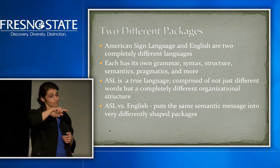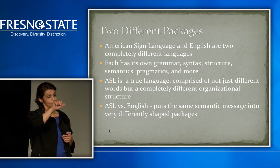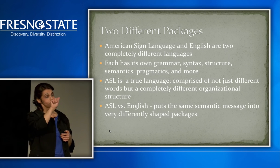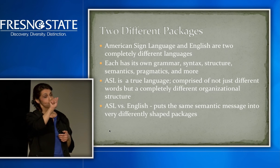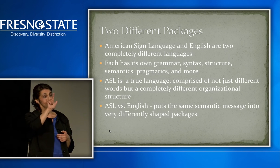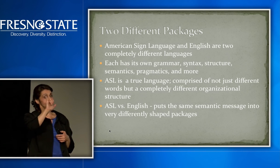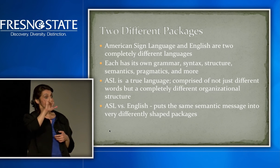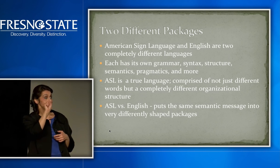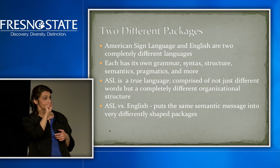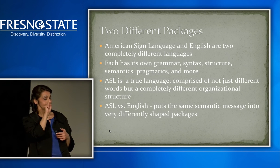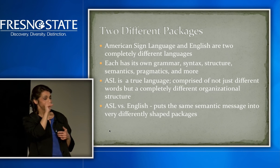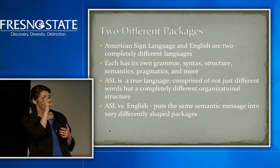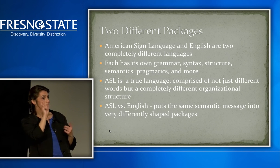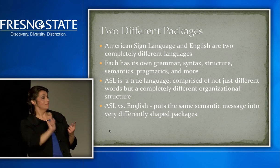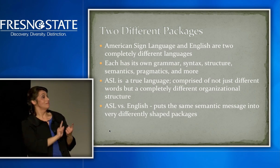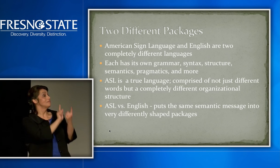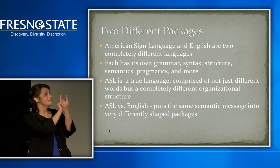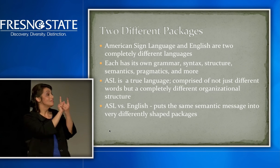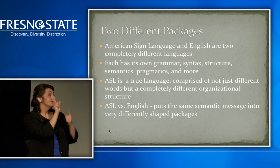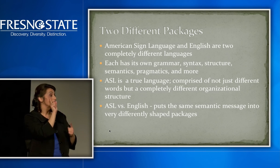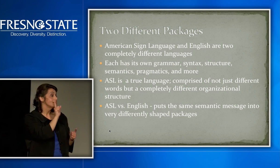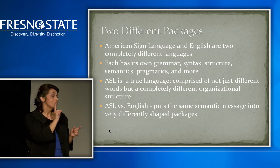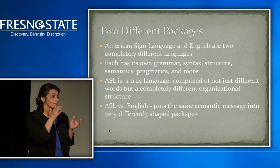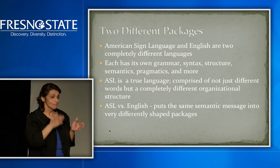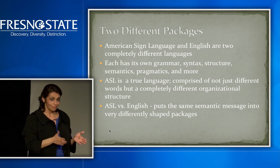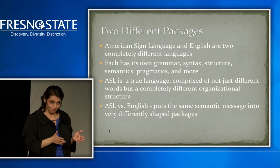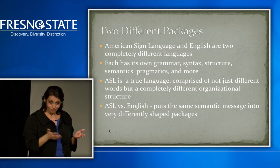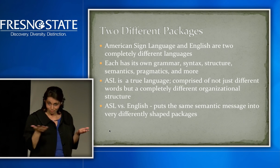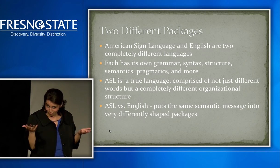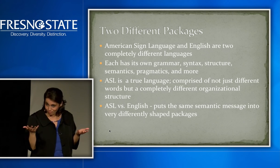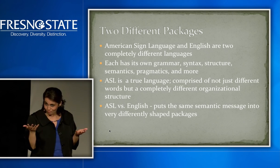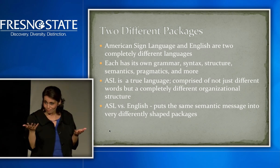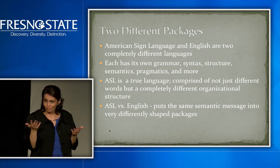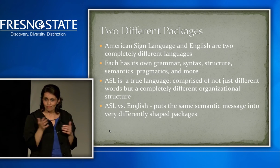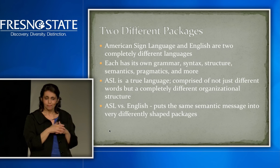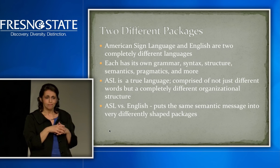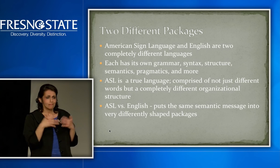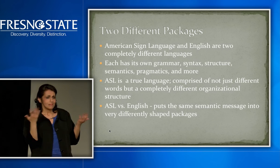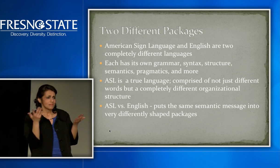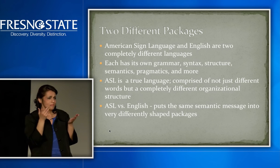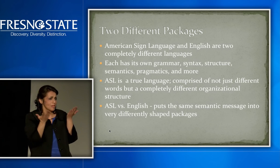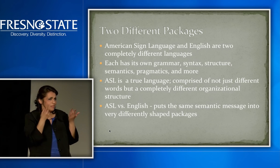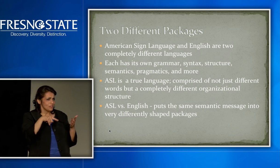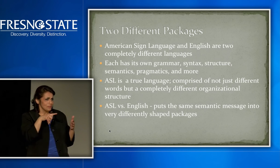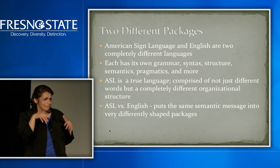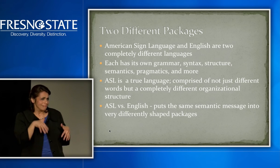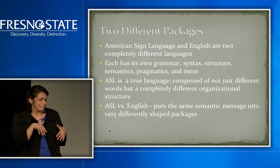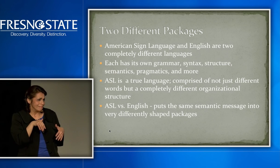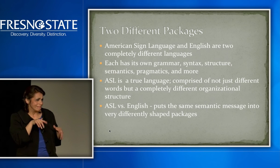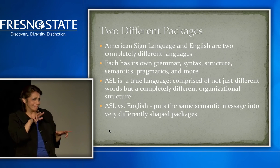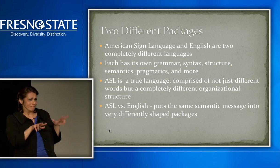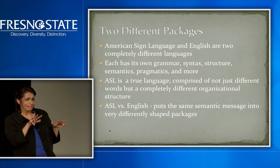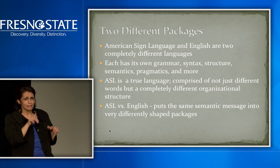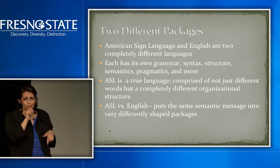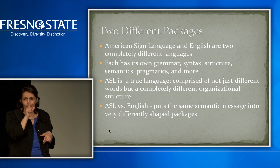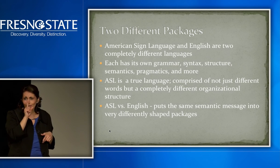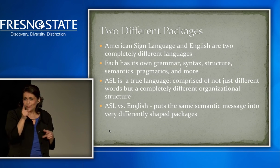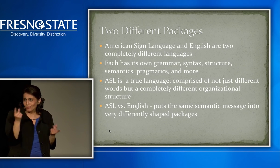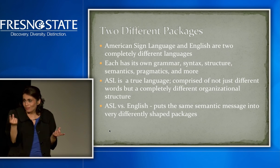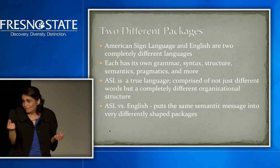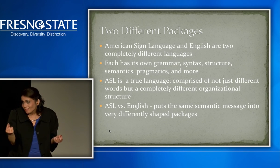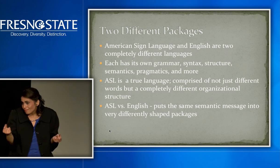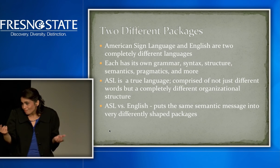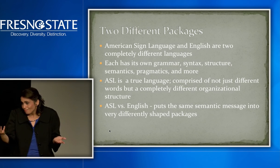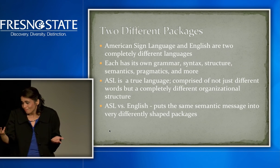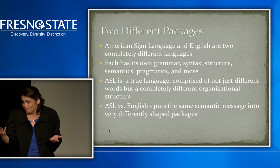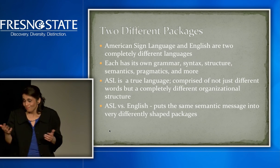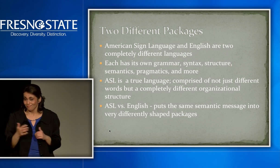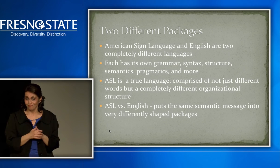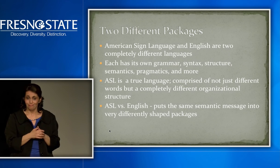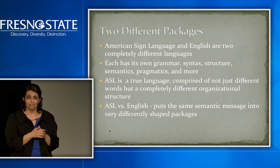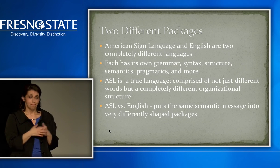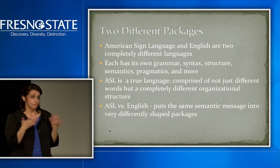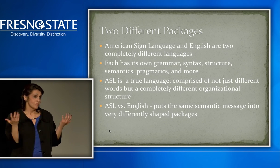And, you, as allies now, when you meet a deaf person, you might not be sure to communicate,